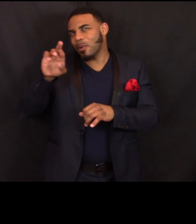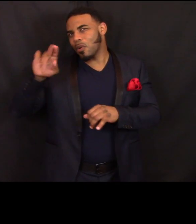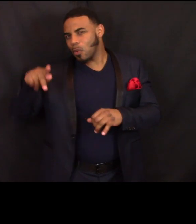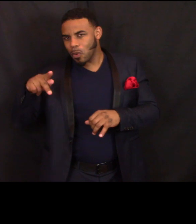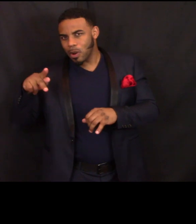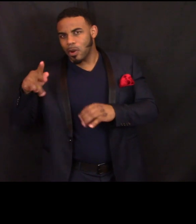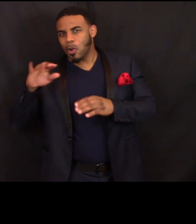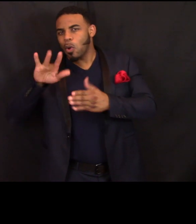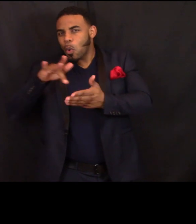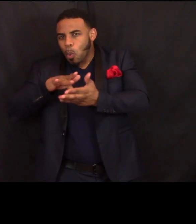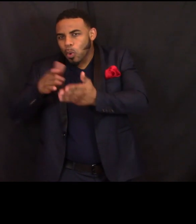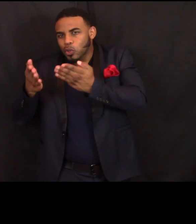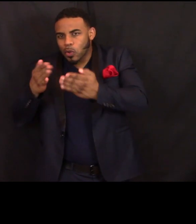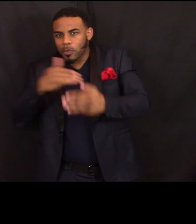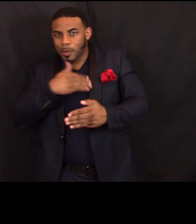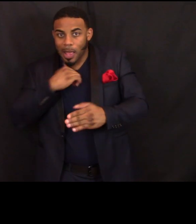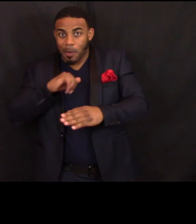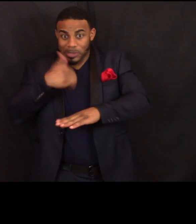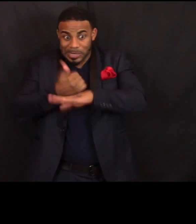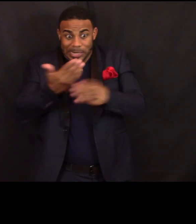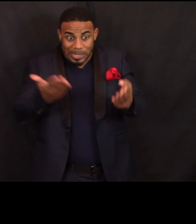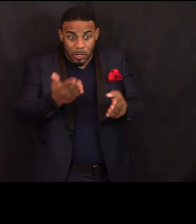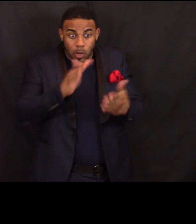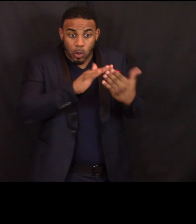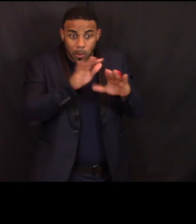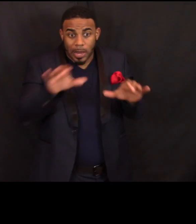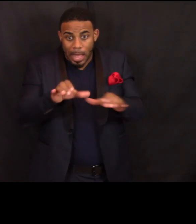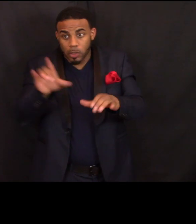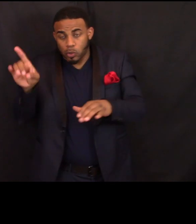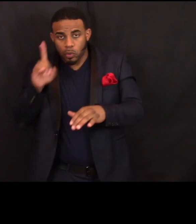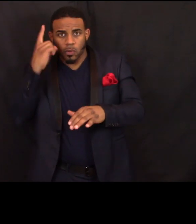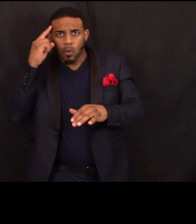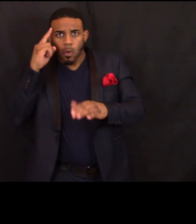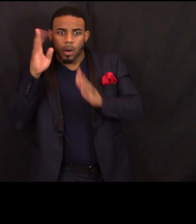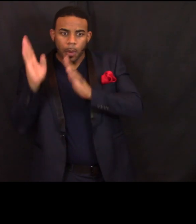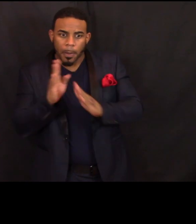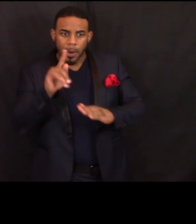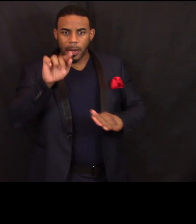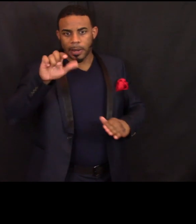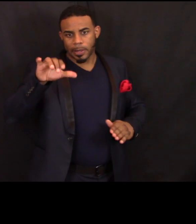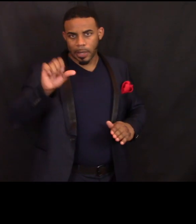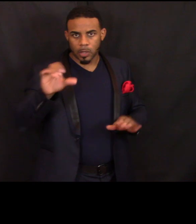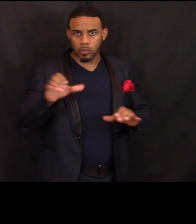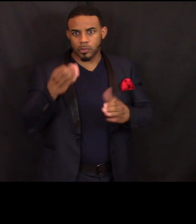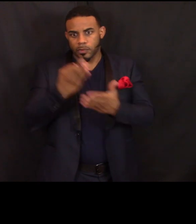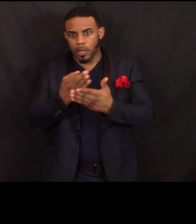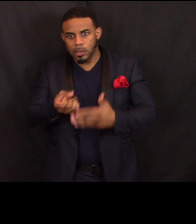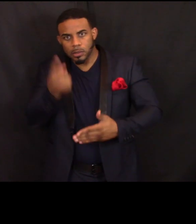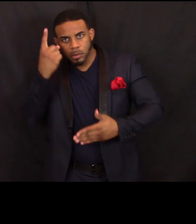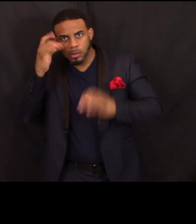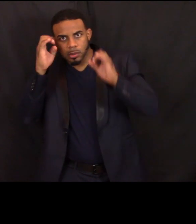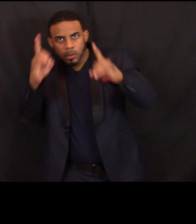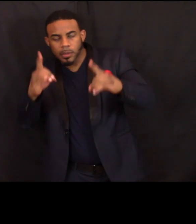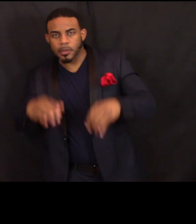I was stationed here at Community Action Duluth to prepare taxes and do financial literacy education